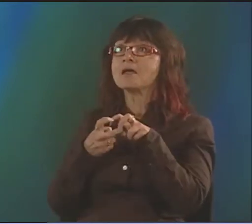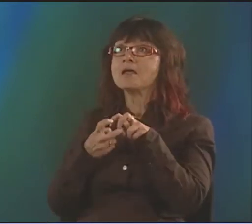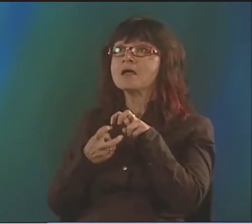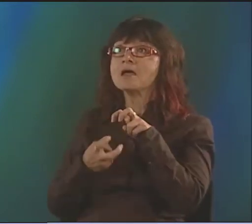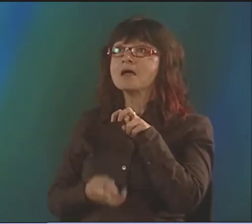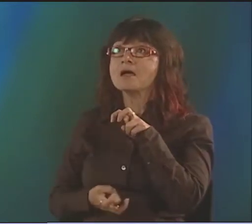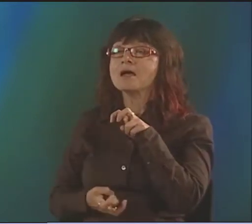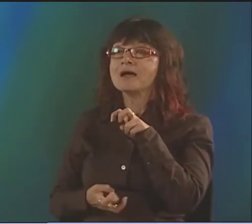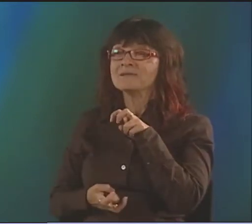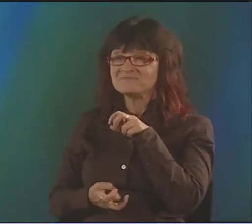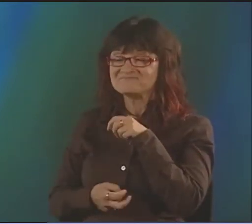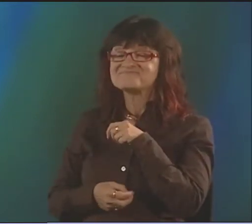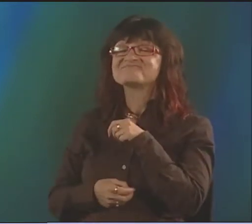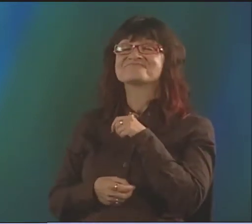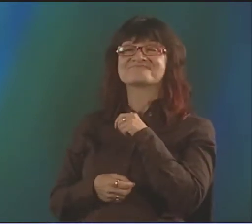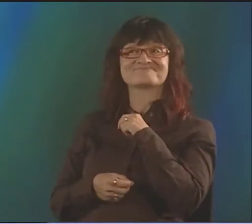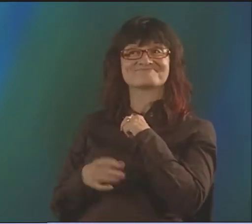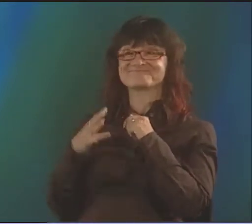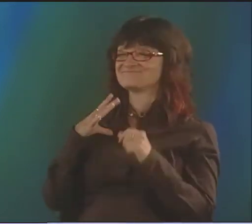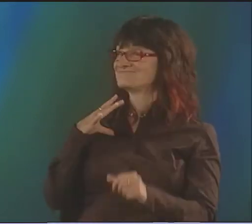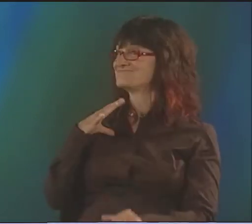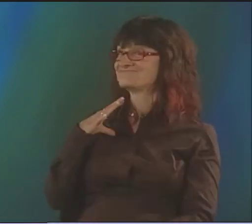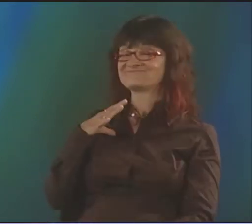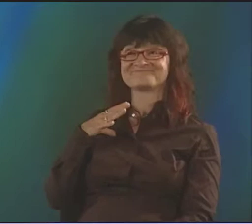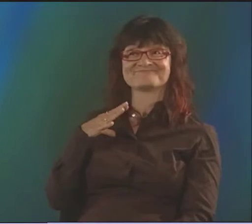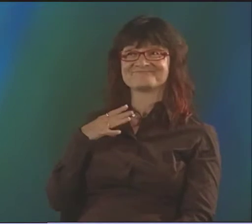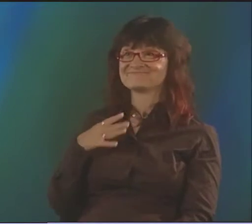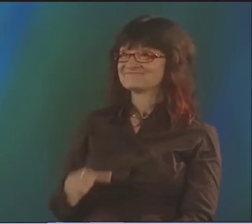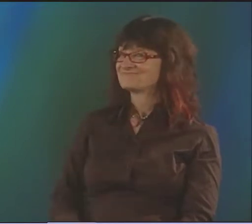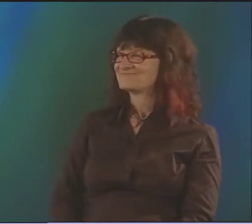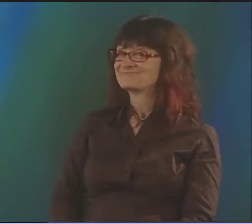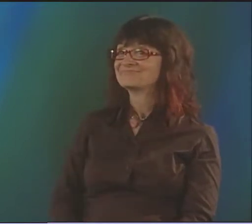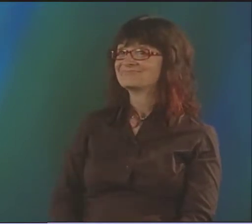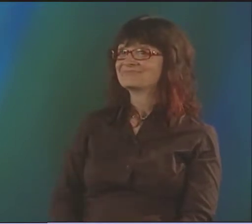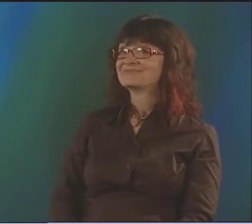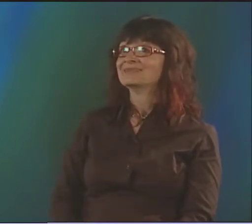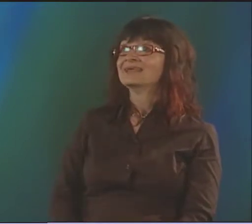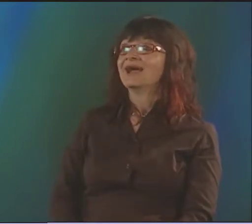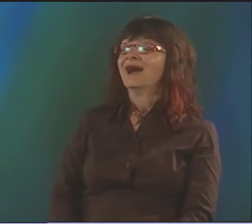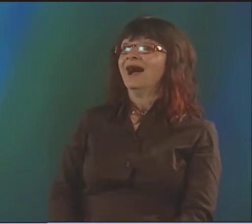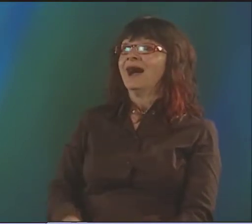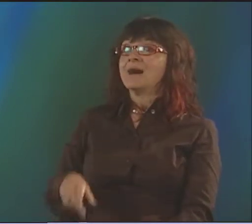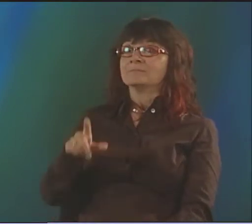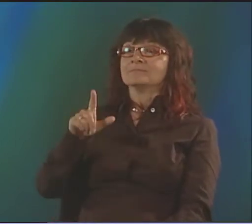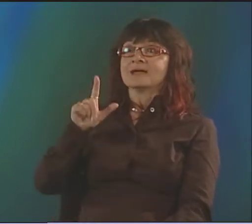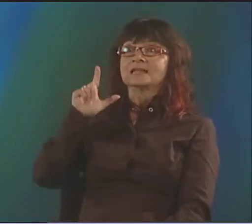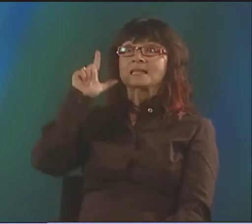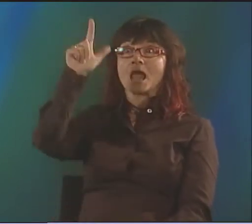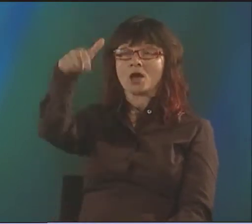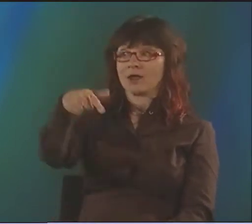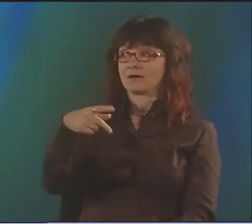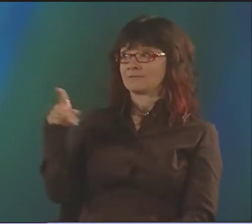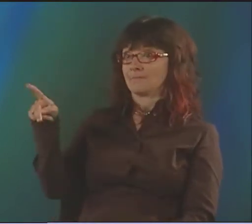AND WHEN I SHOWED THAT ONE IN SWEDEN-- AND THAT WAS SO COOL. PEOPLE WERE COMPLETELY FLOORED BY IT. IT WAS GREAT!